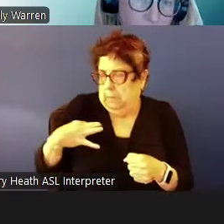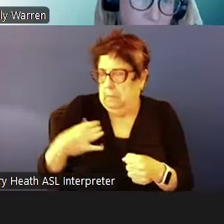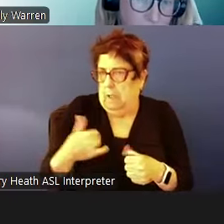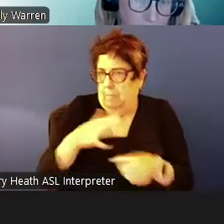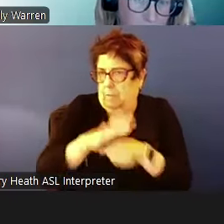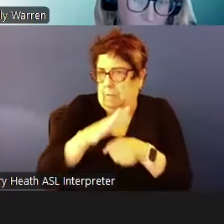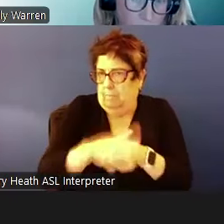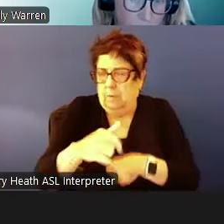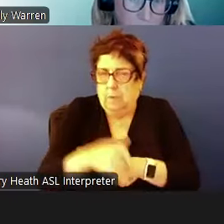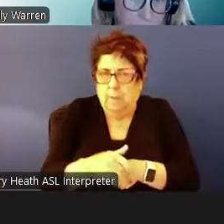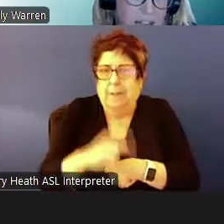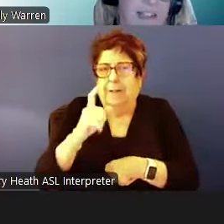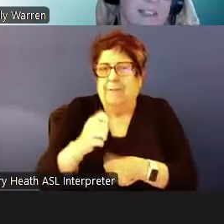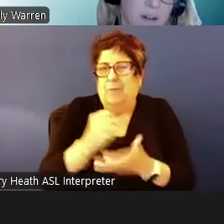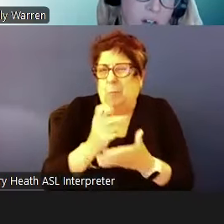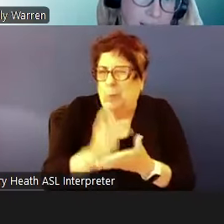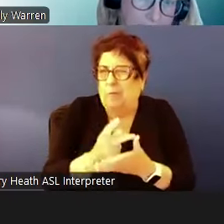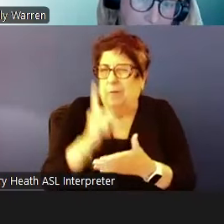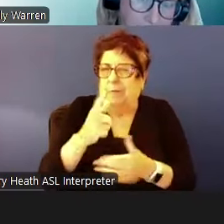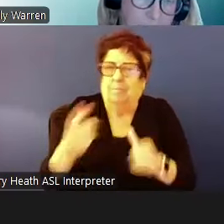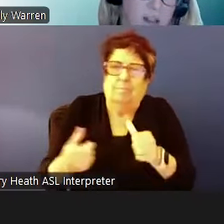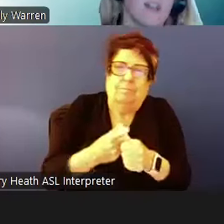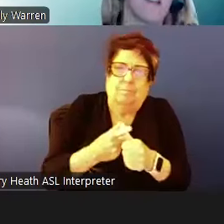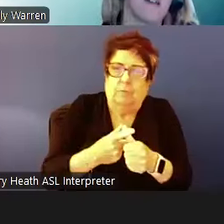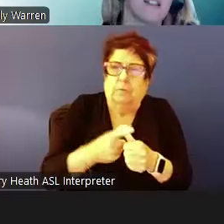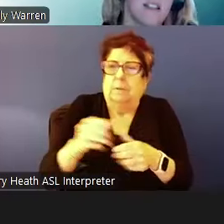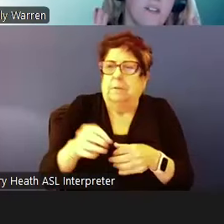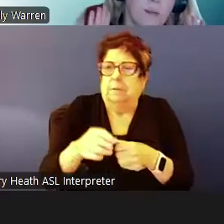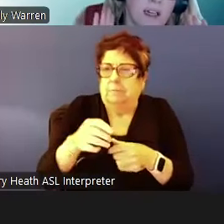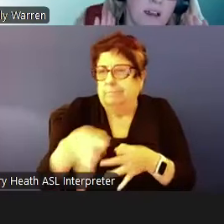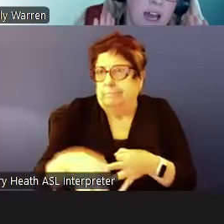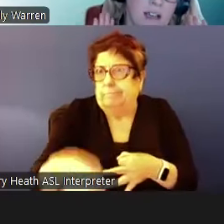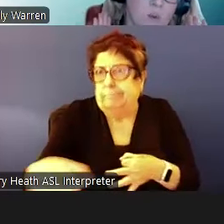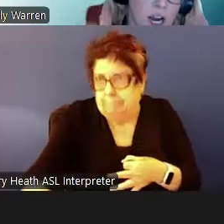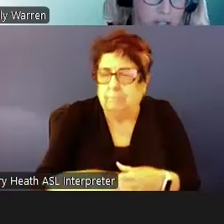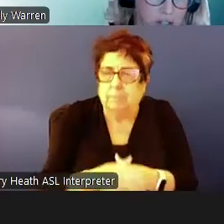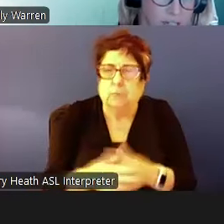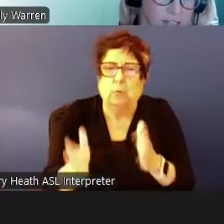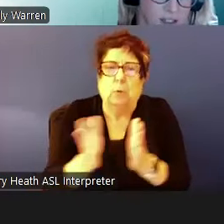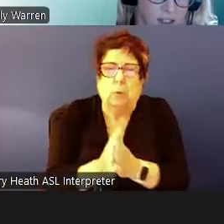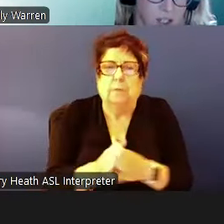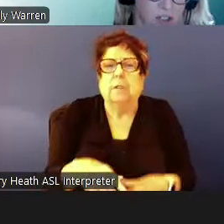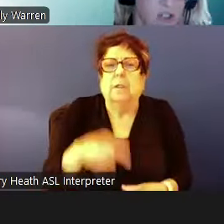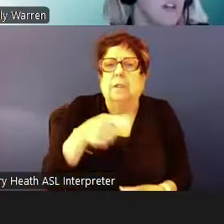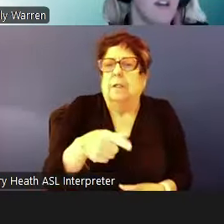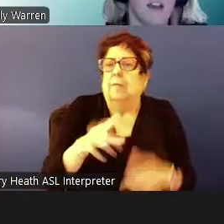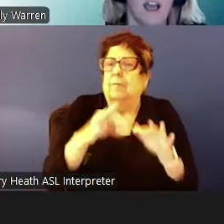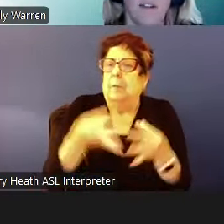initial extension request and it has to be for 90 days. So the family has 120 days to search and if